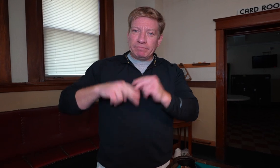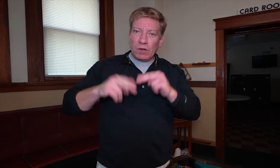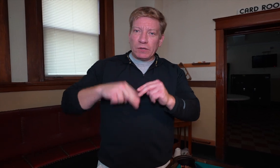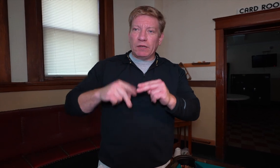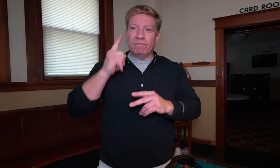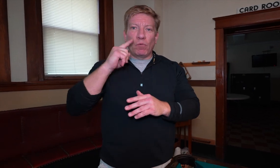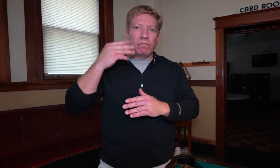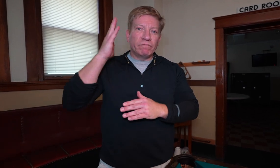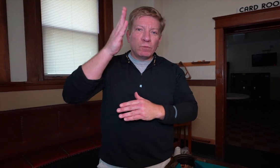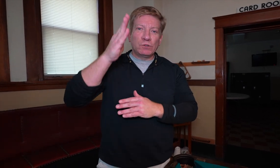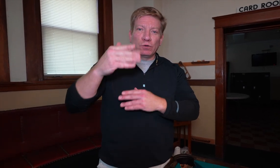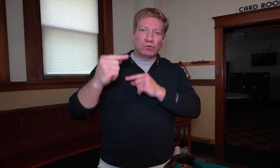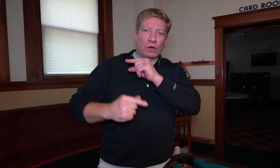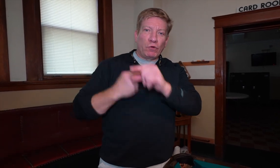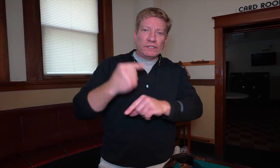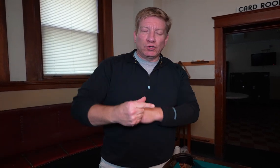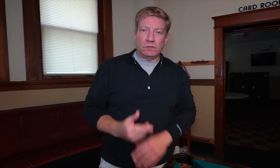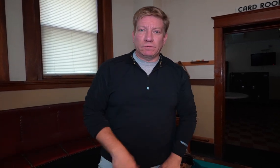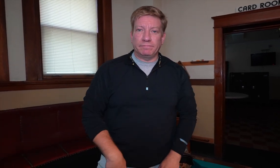this building for future generations.